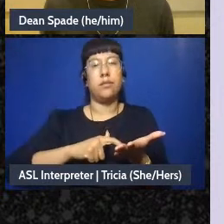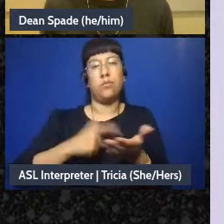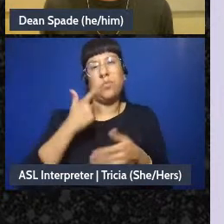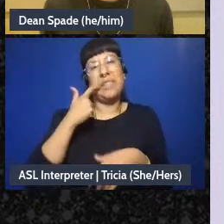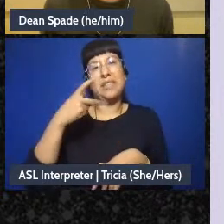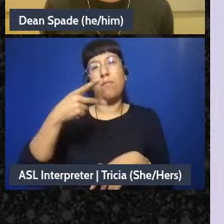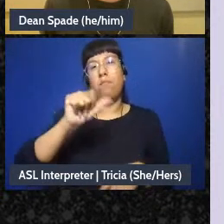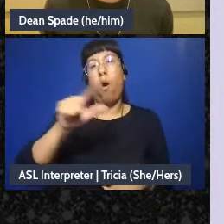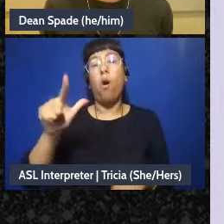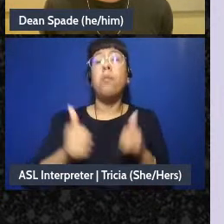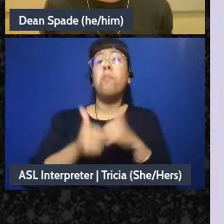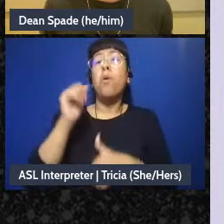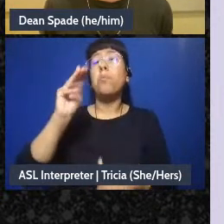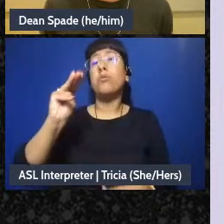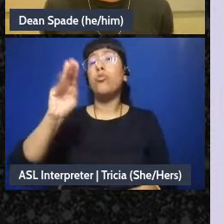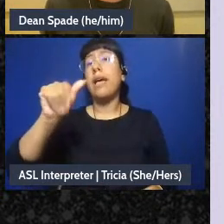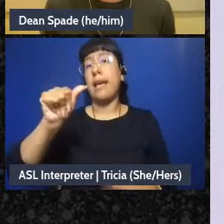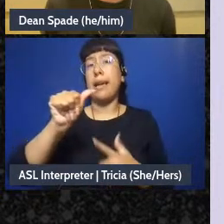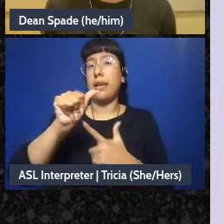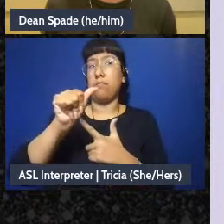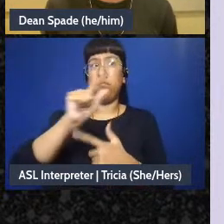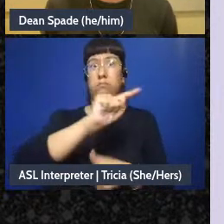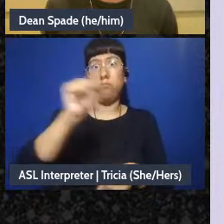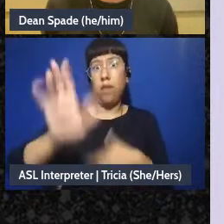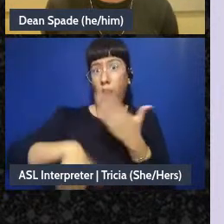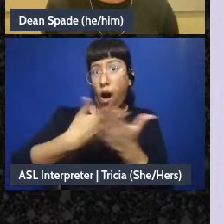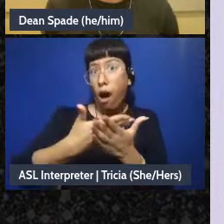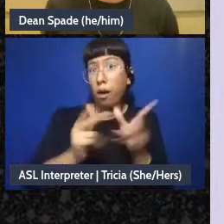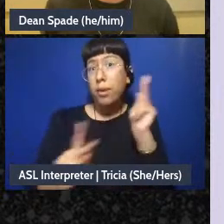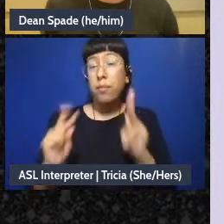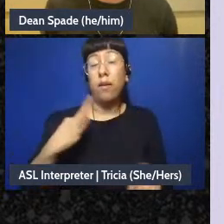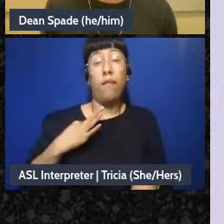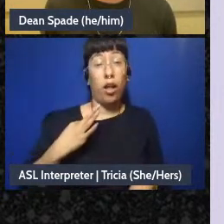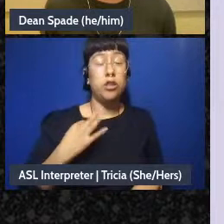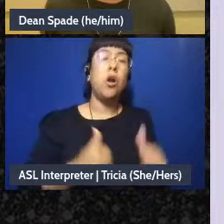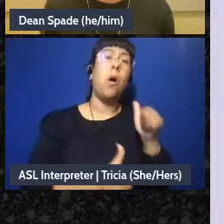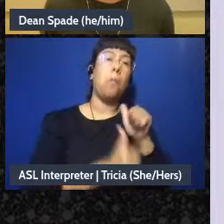most mutual aid groups are all people who are volunteers or mostly people who are volunteers